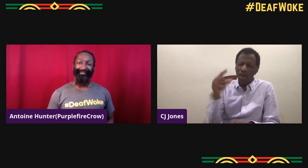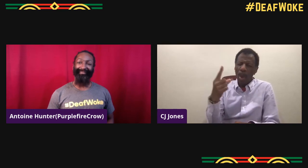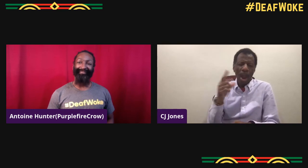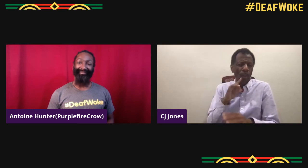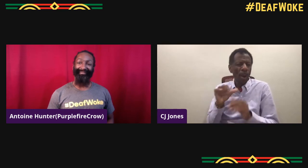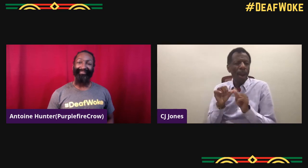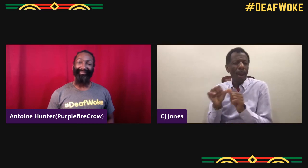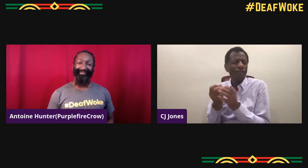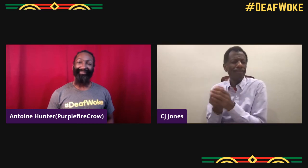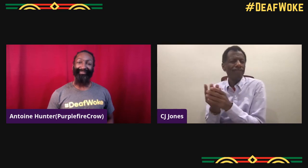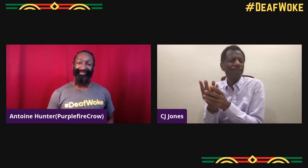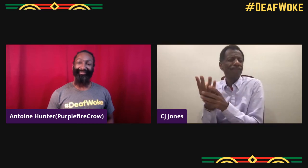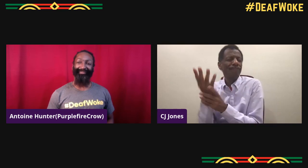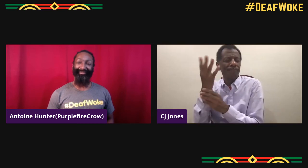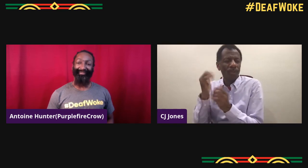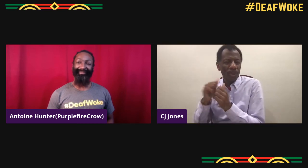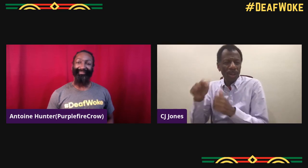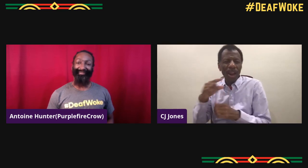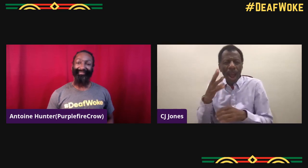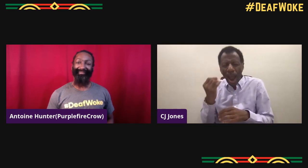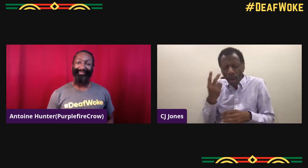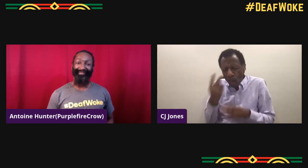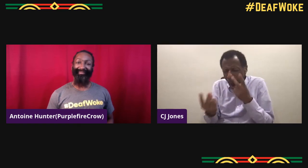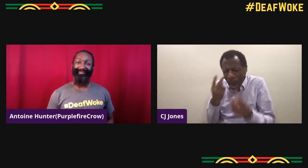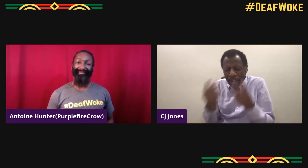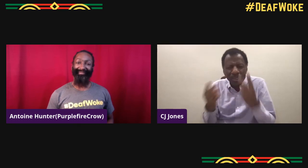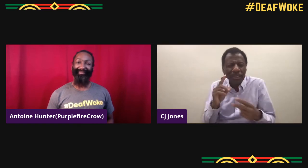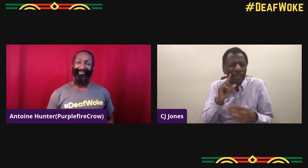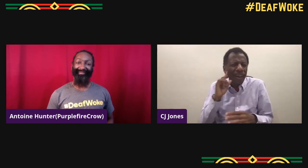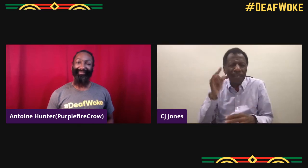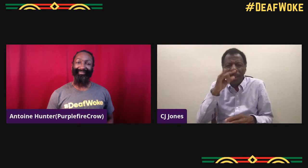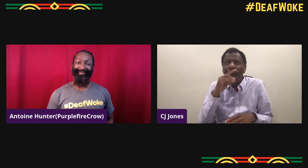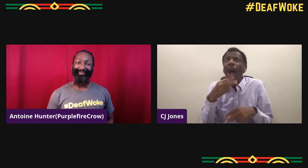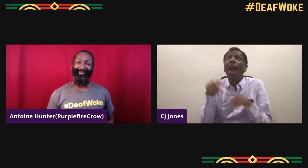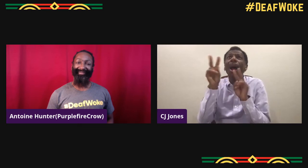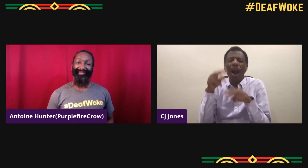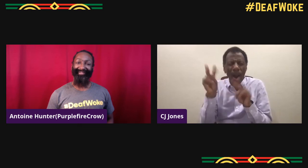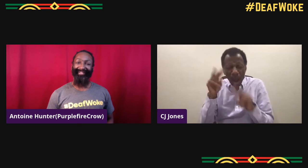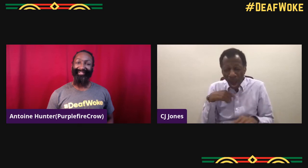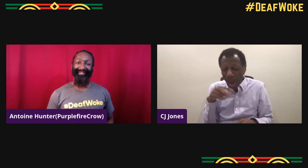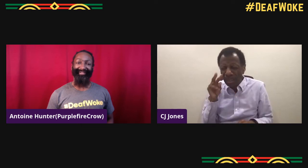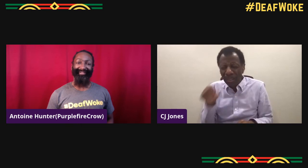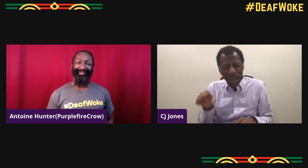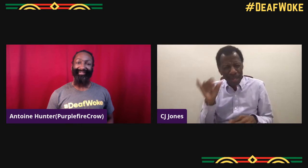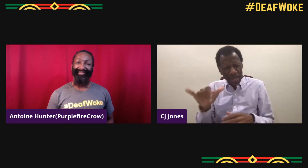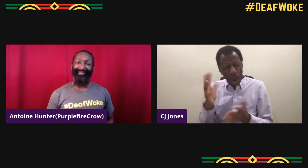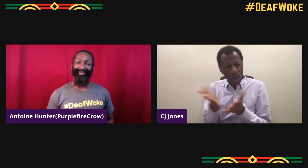and it was an incredible experience with schools in Florida and I've watched those deaf kids